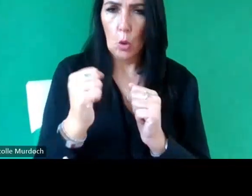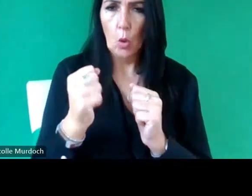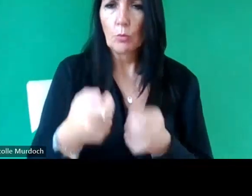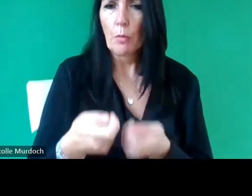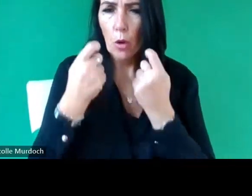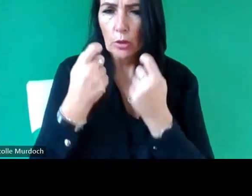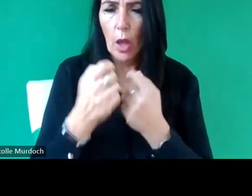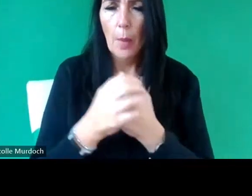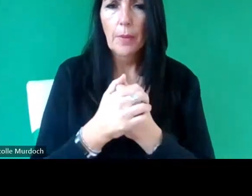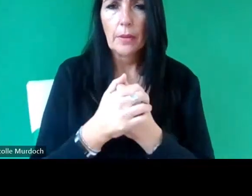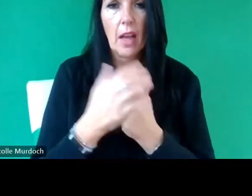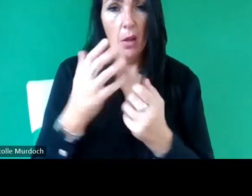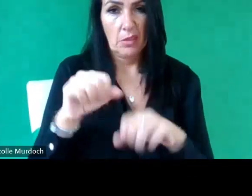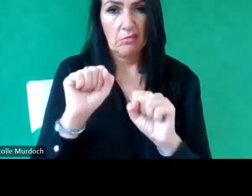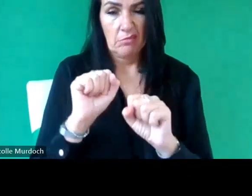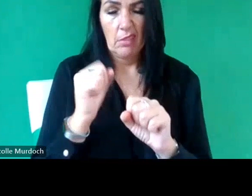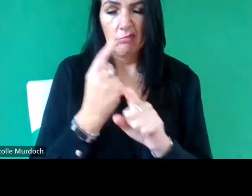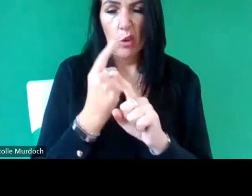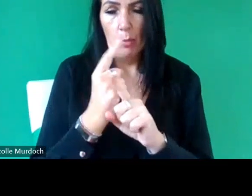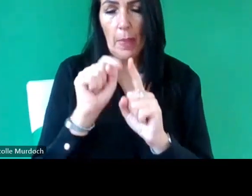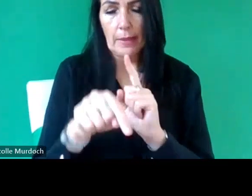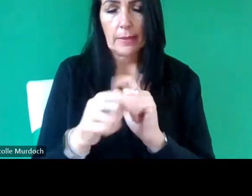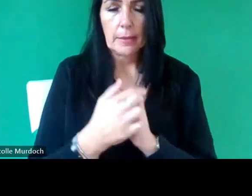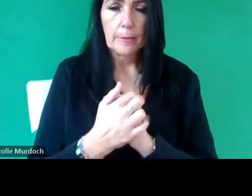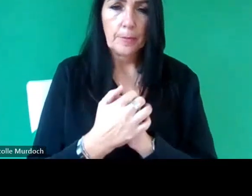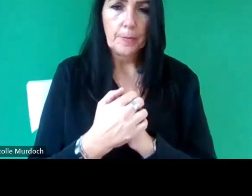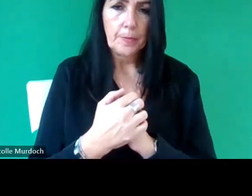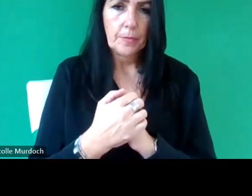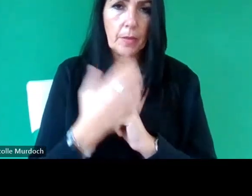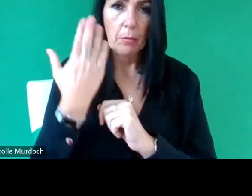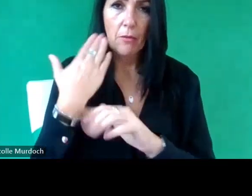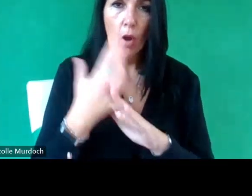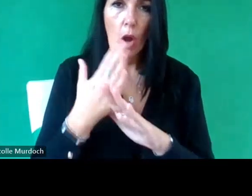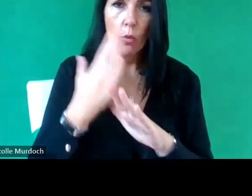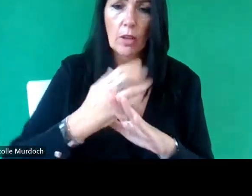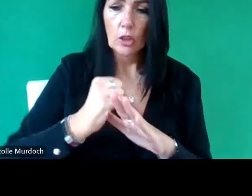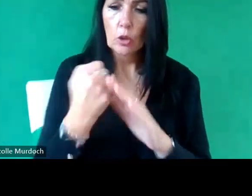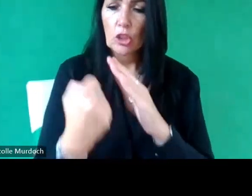start off with that specifically so I used to work for the Scottish Refugee counil up